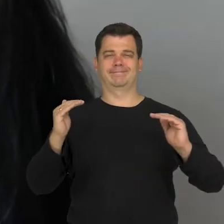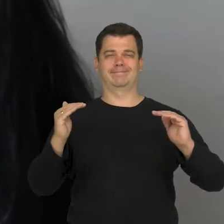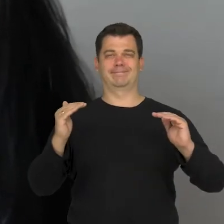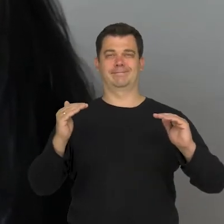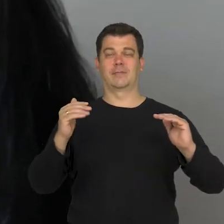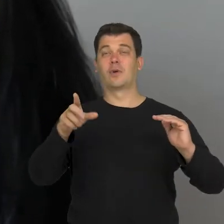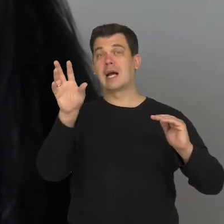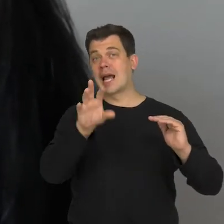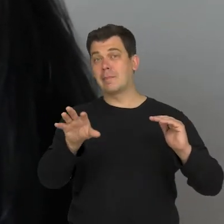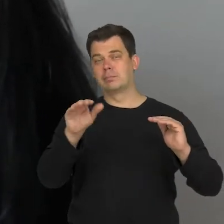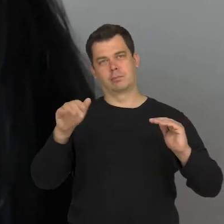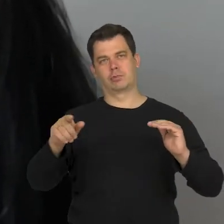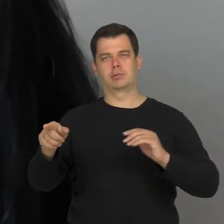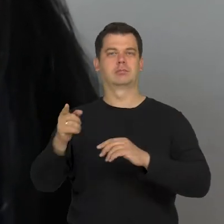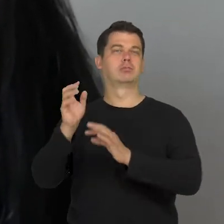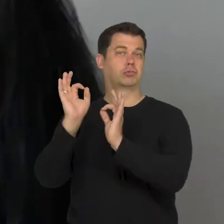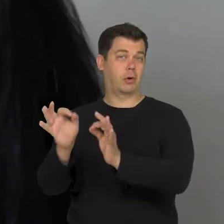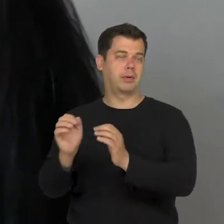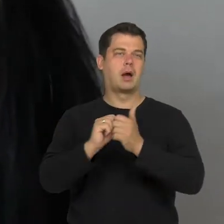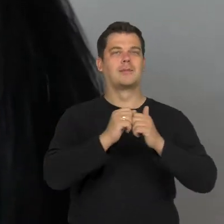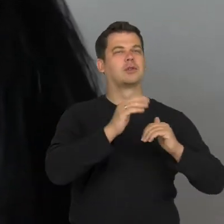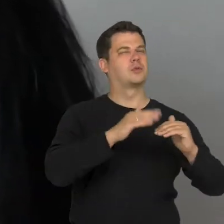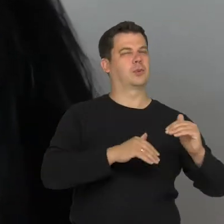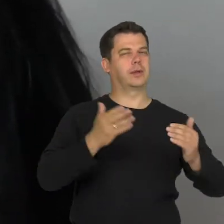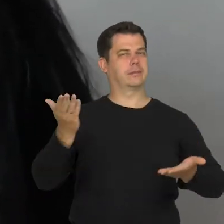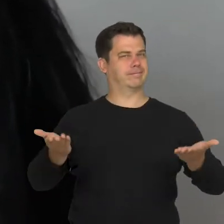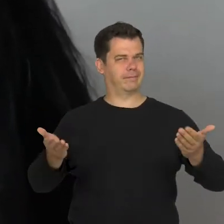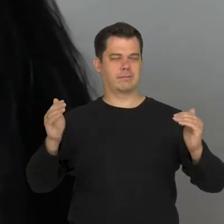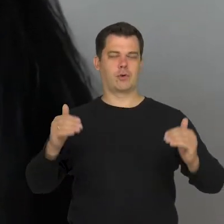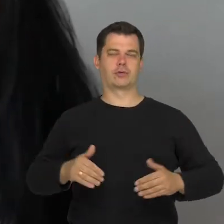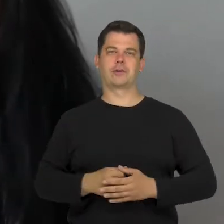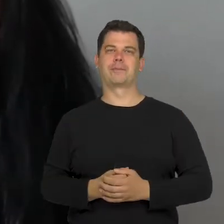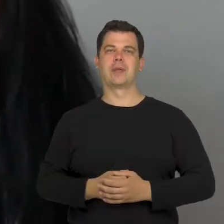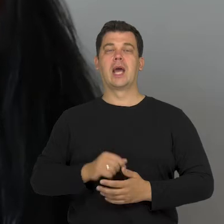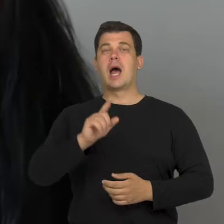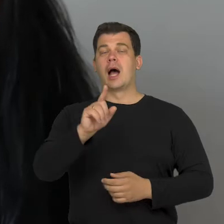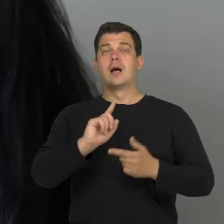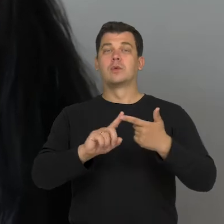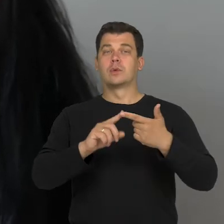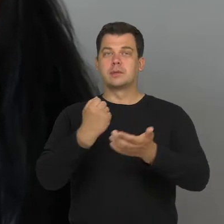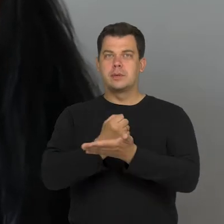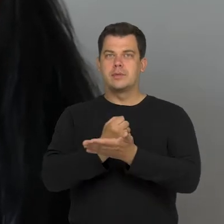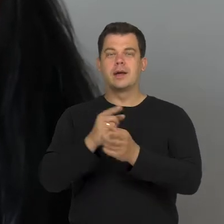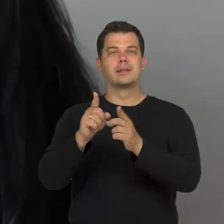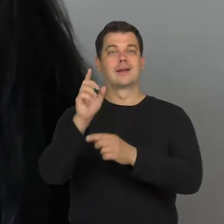that staring may be an appropriate as well as wrong type of look. The other thing is staring itself